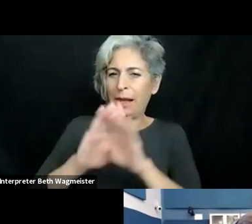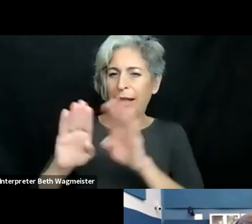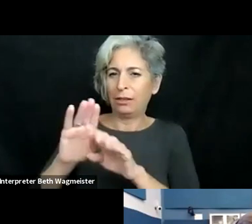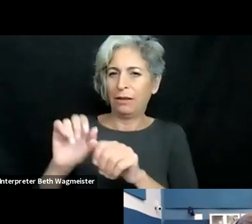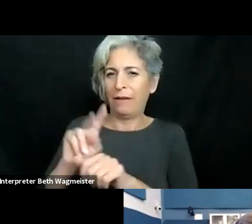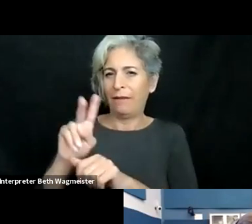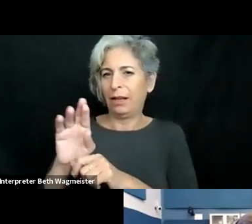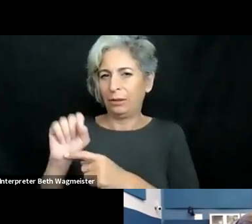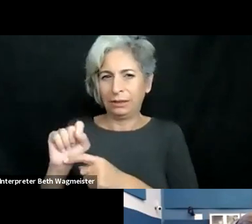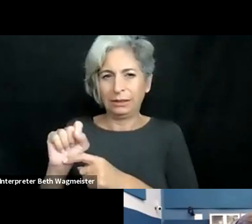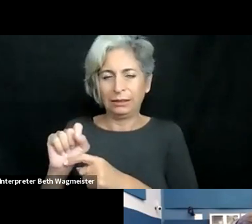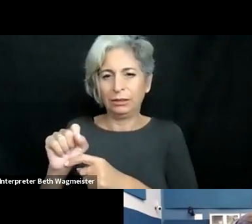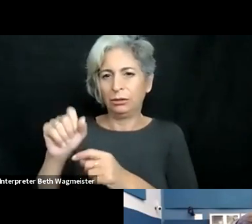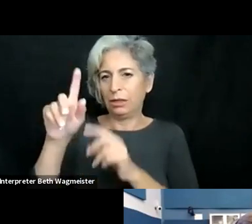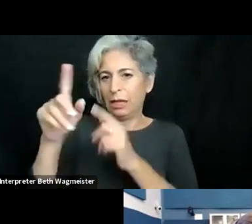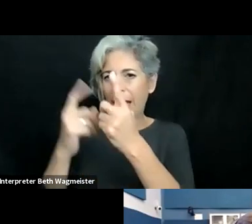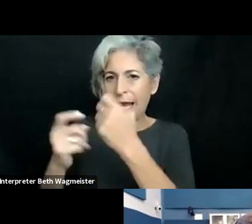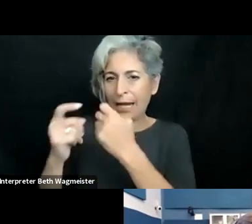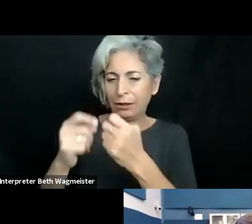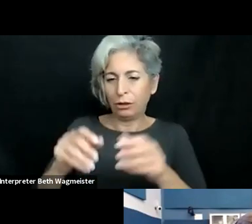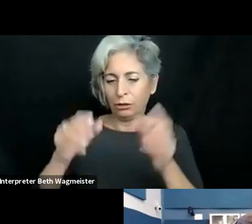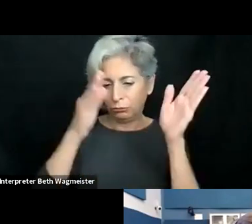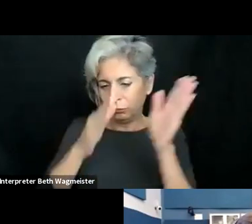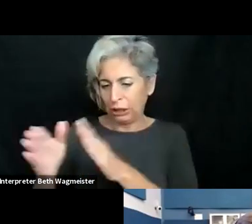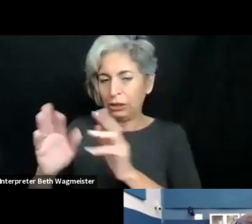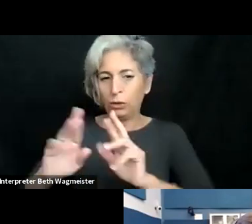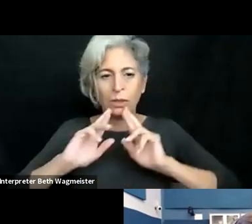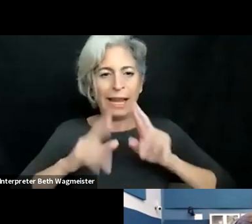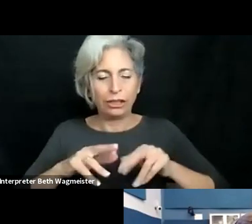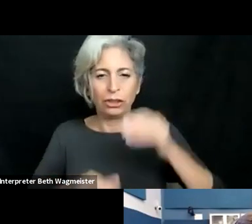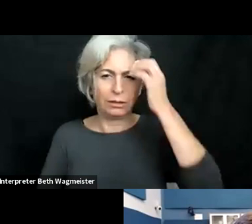in particular now it is AI, digitization, and there's more